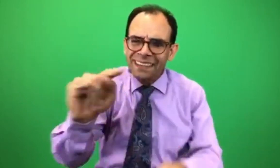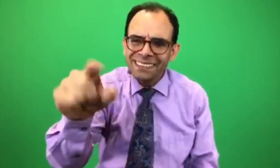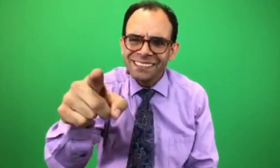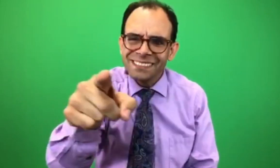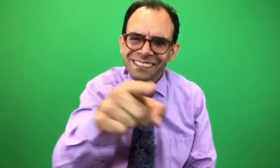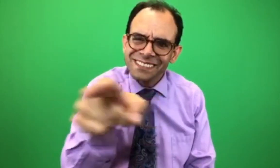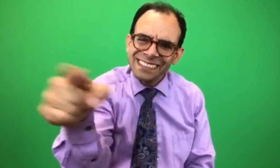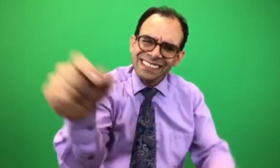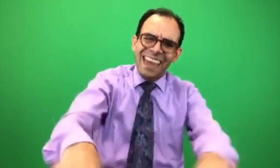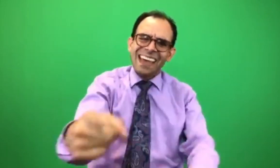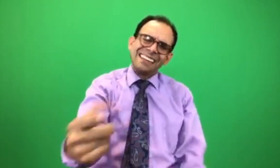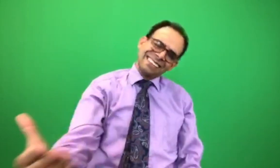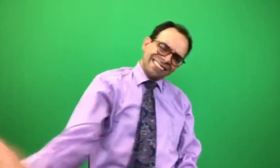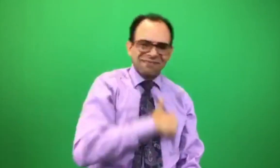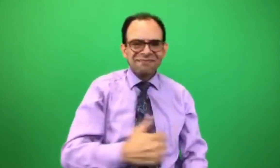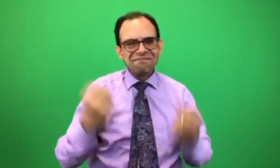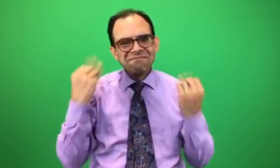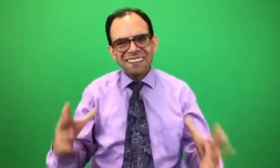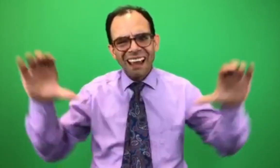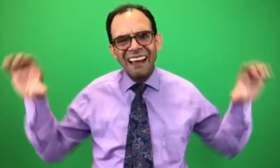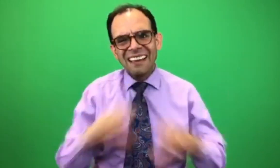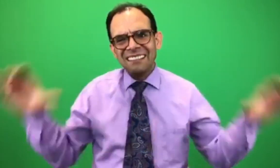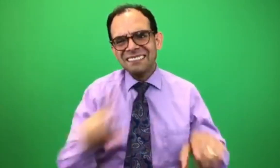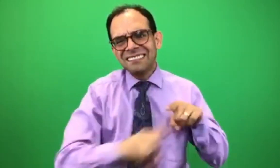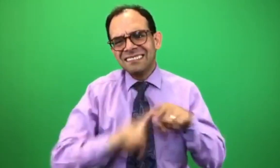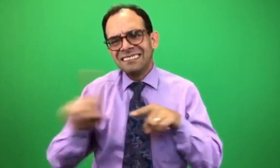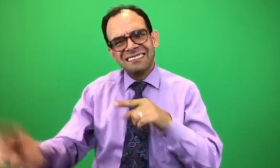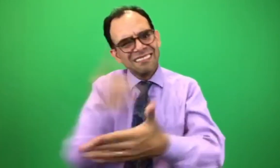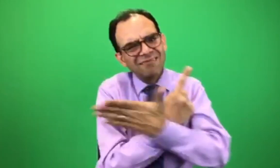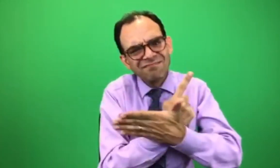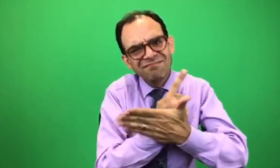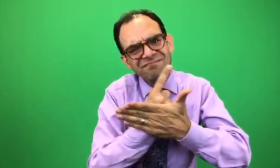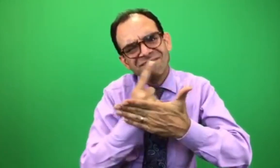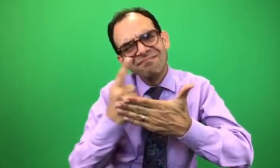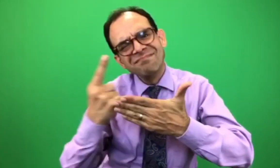Send your kid to camp for a week and change a life forever!